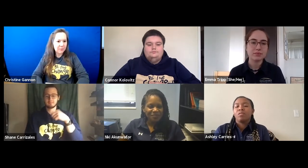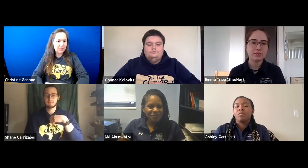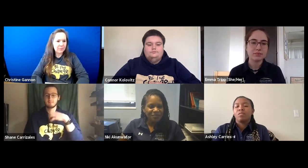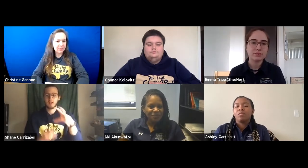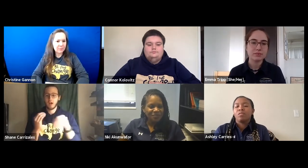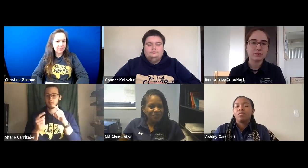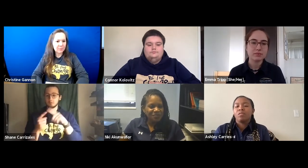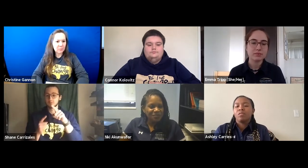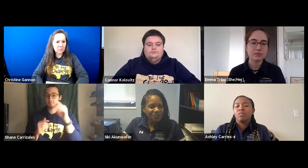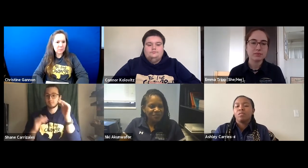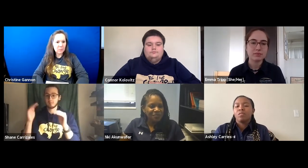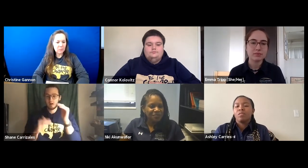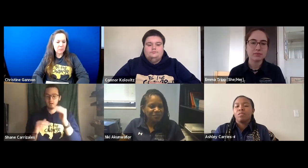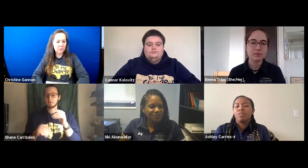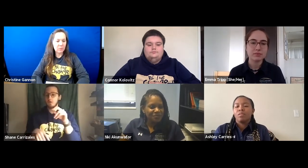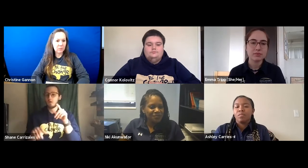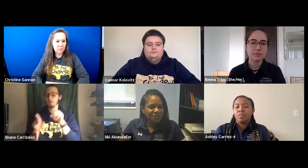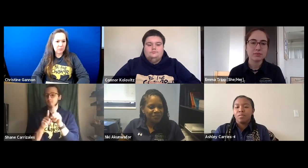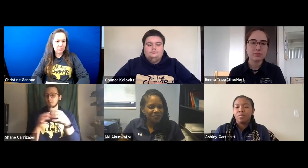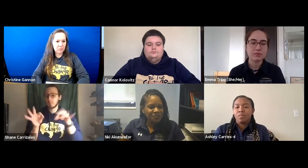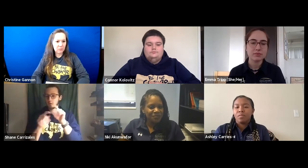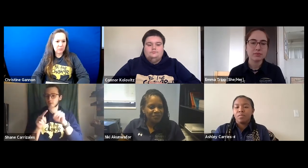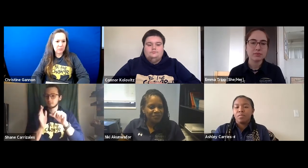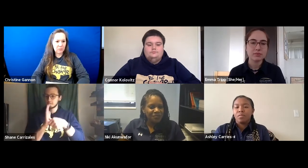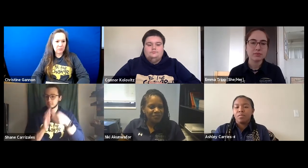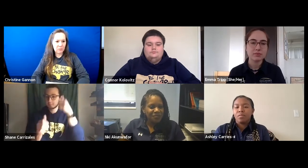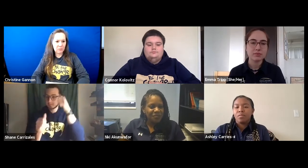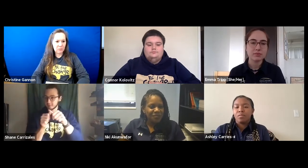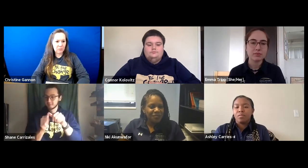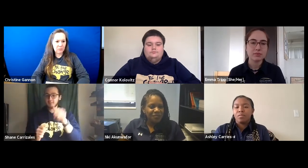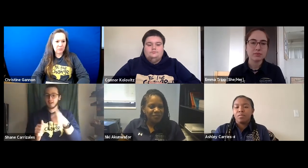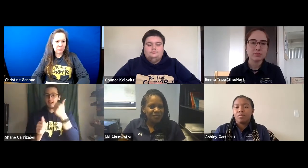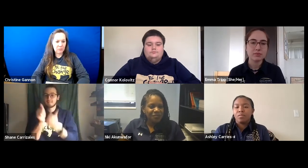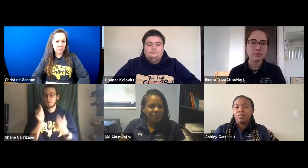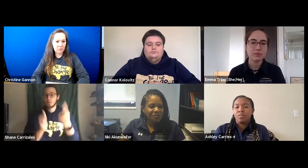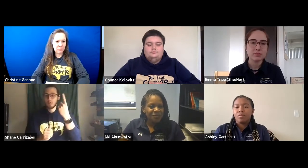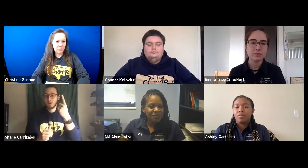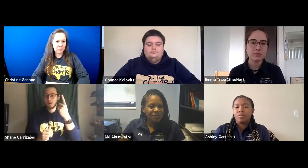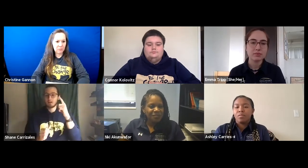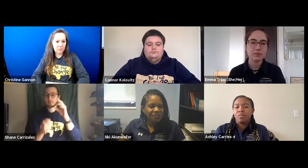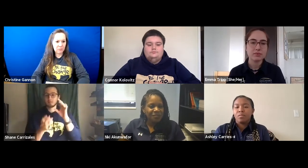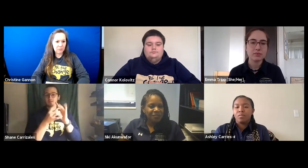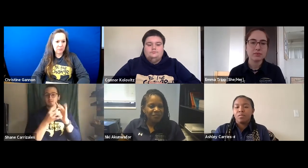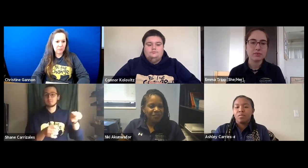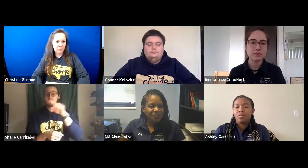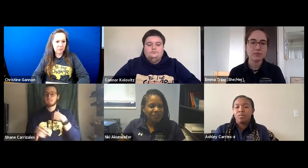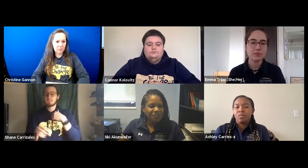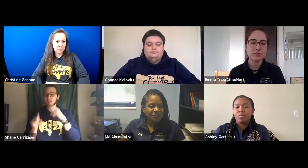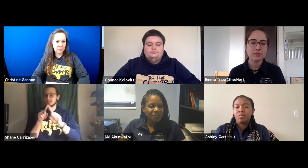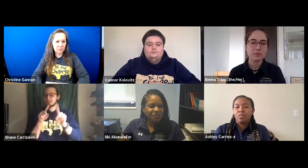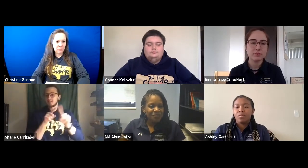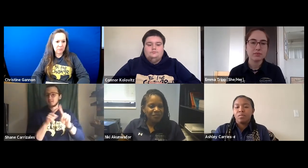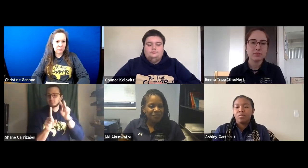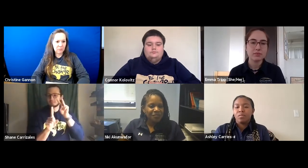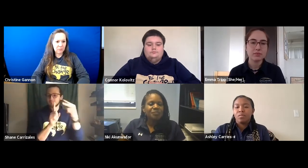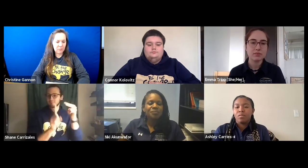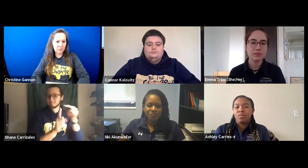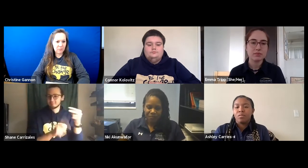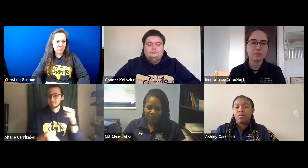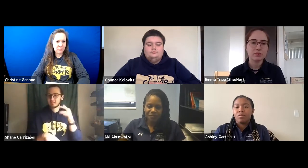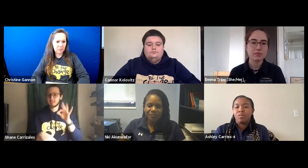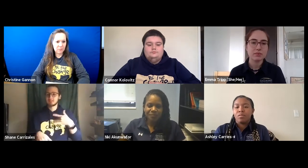>Yes, I wanted to add about balance. I think it’s also important to emphasize that everyone’s relationship has different perspectives.